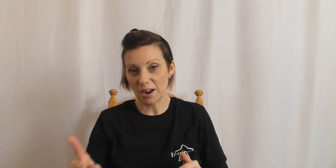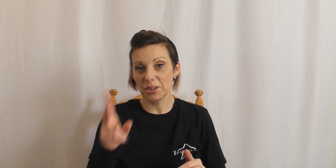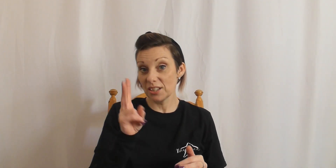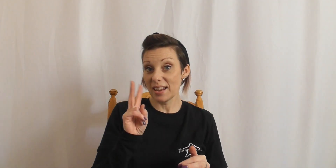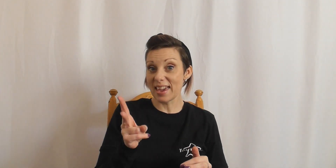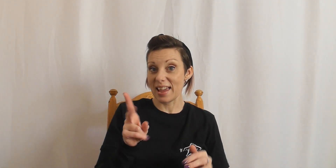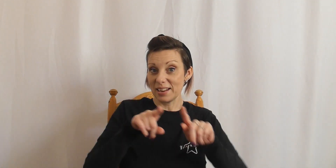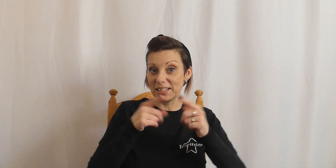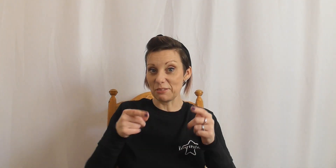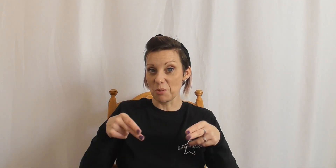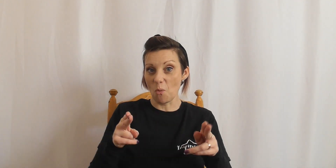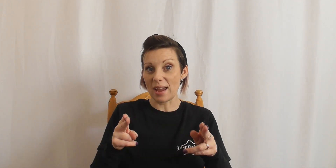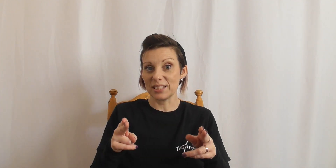Right i'm gonna do that again in a different way